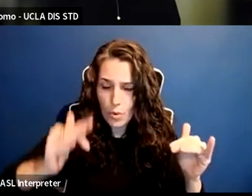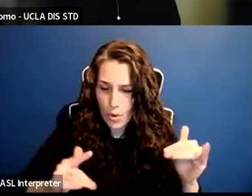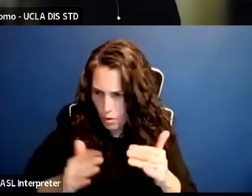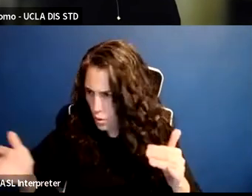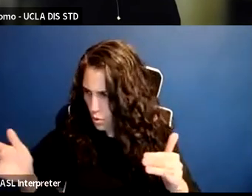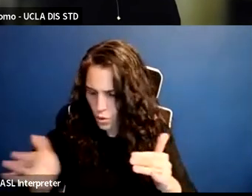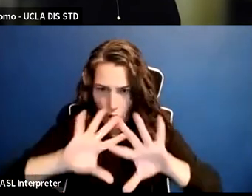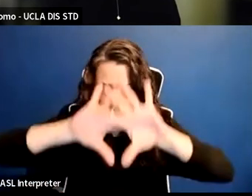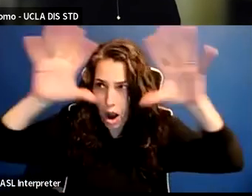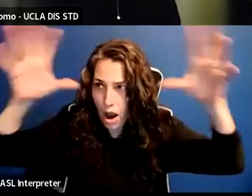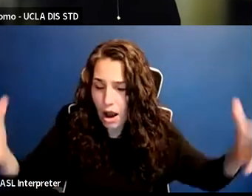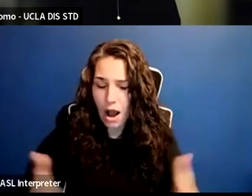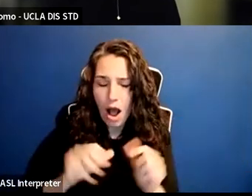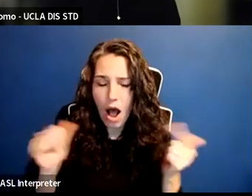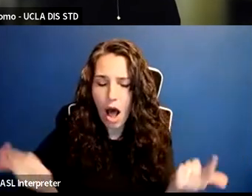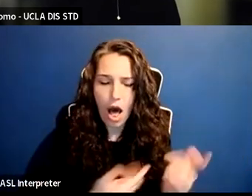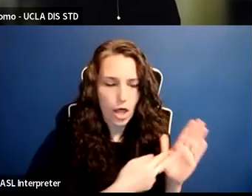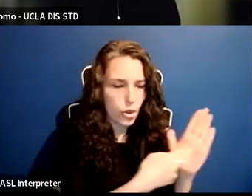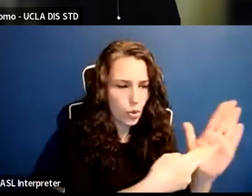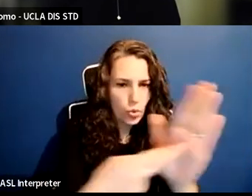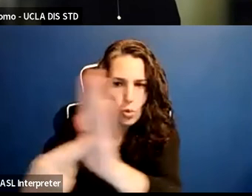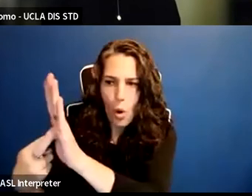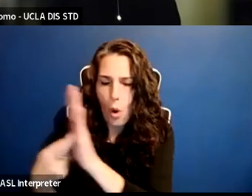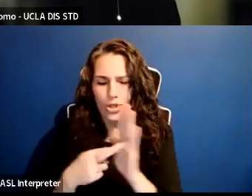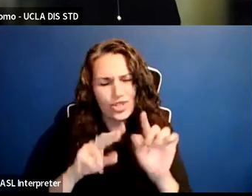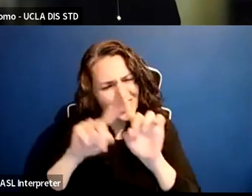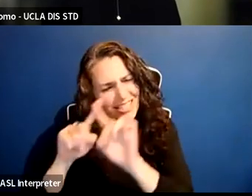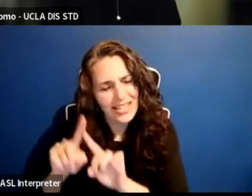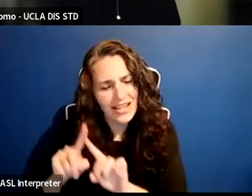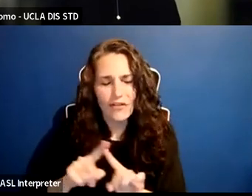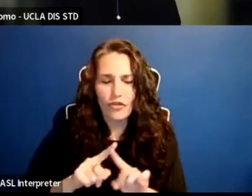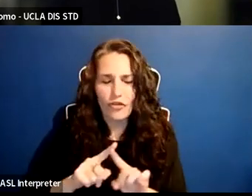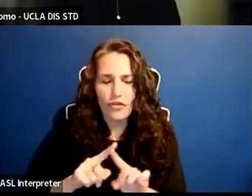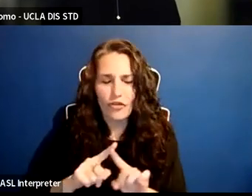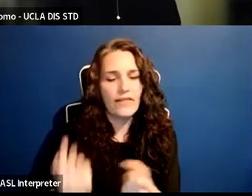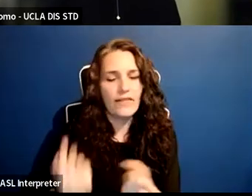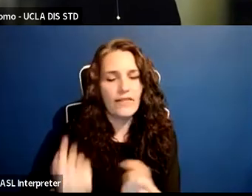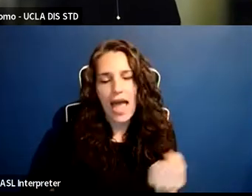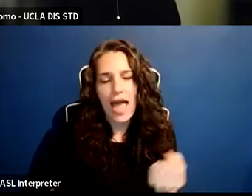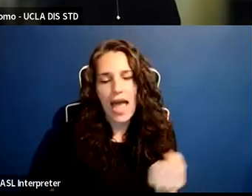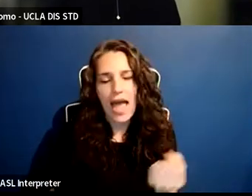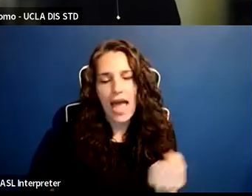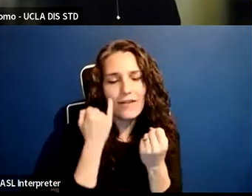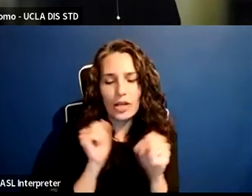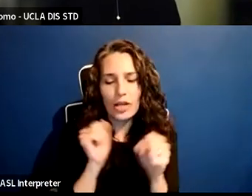there is a role for lots of different kinds of advocacy. All of them, if we are able to work together in concert,